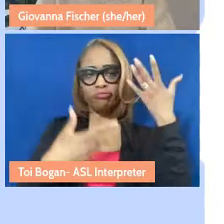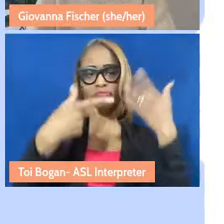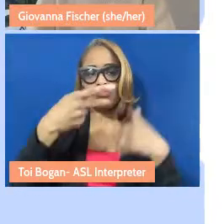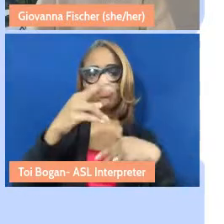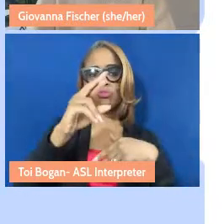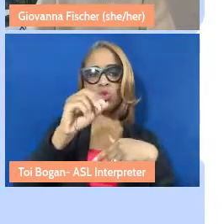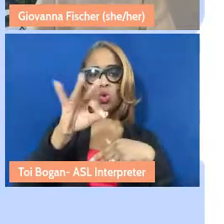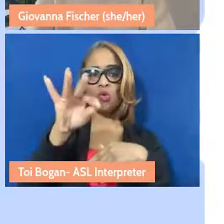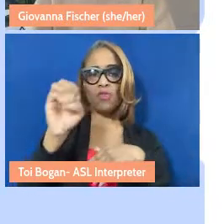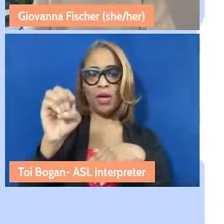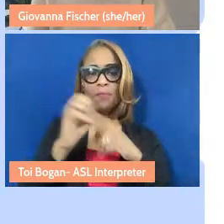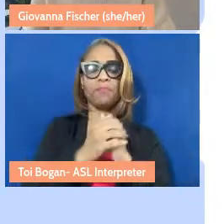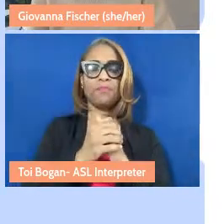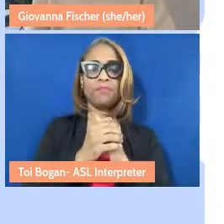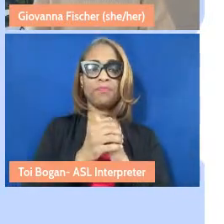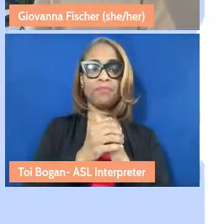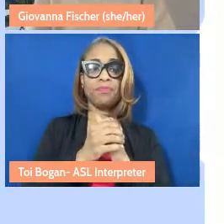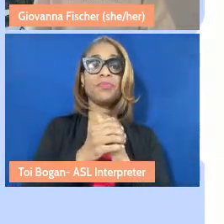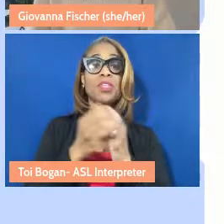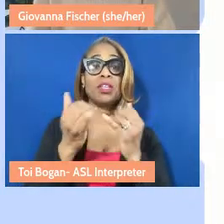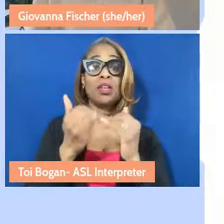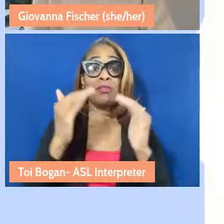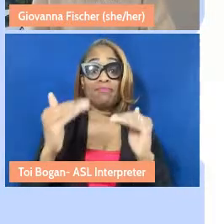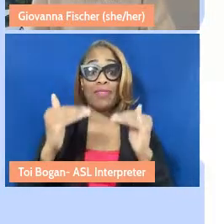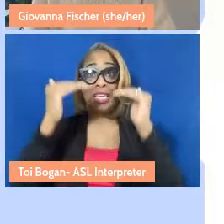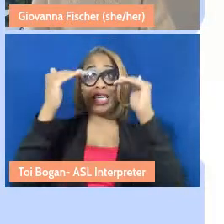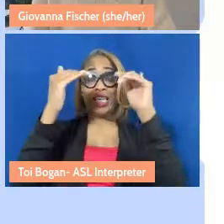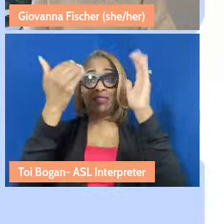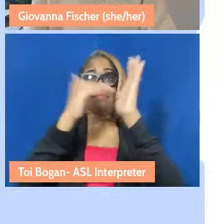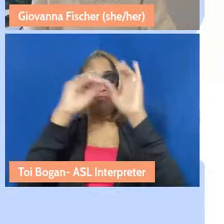I'll bring our attention next to the top and I'll click on the learning guide.